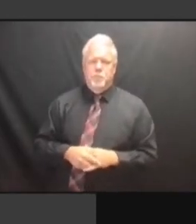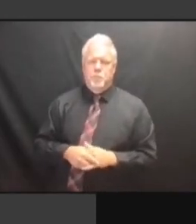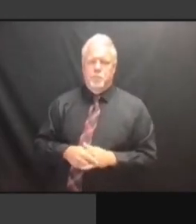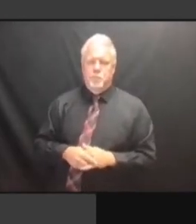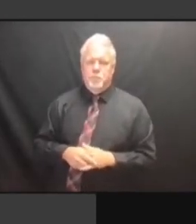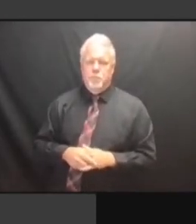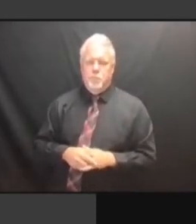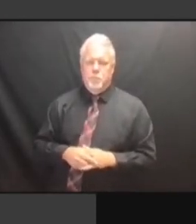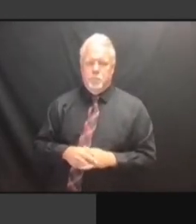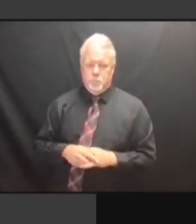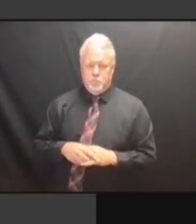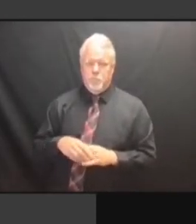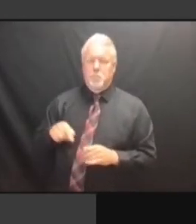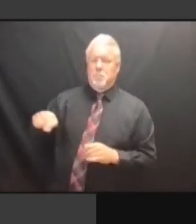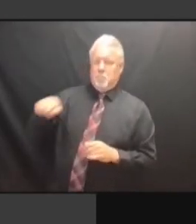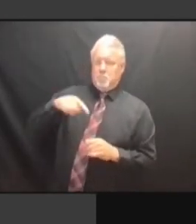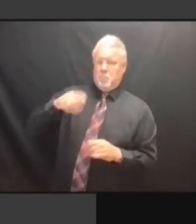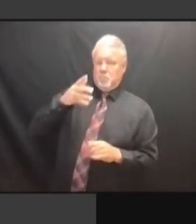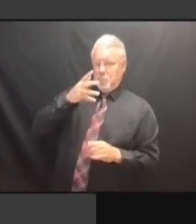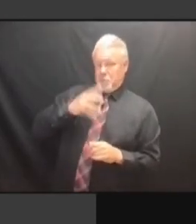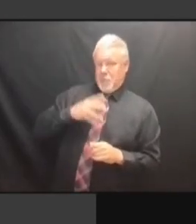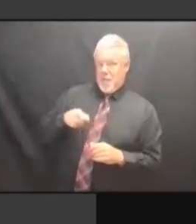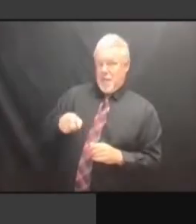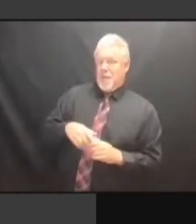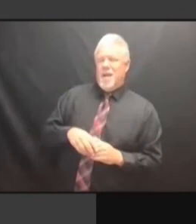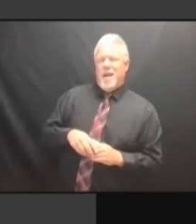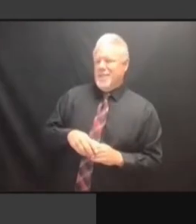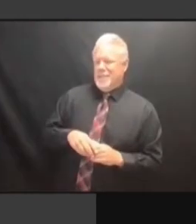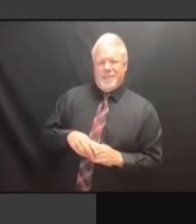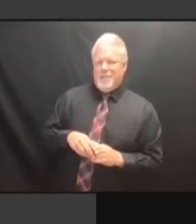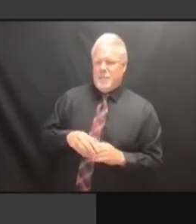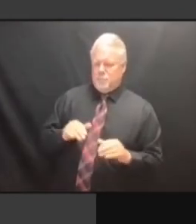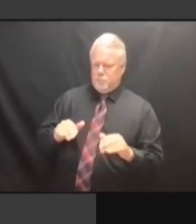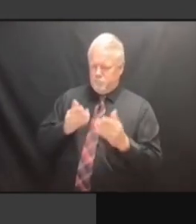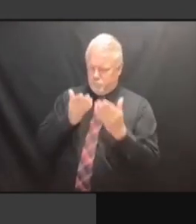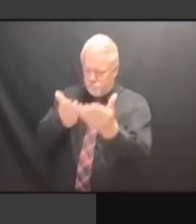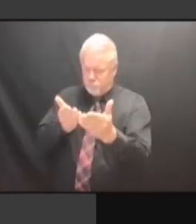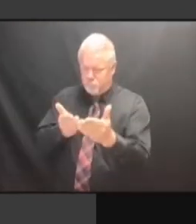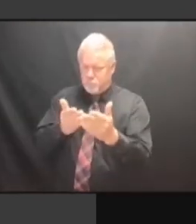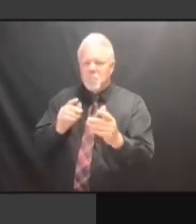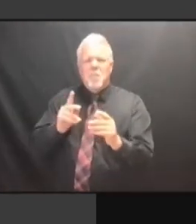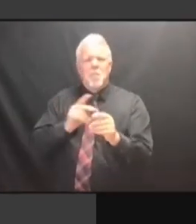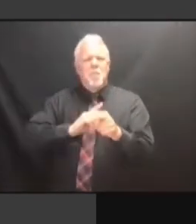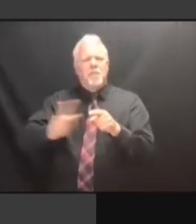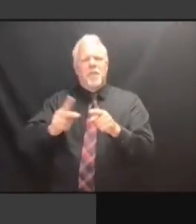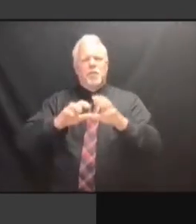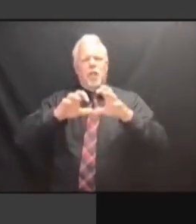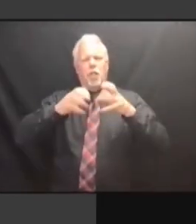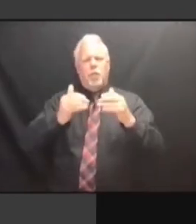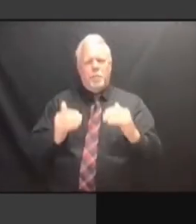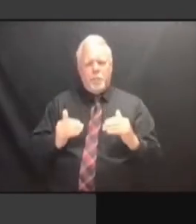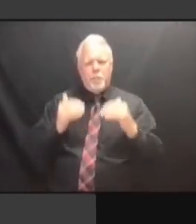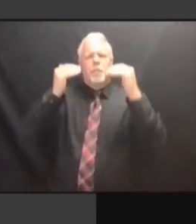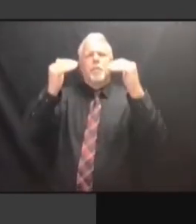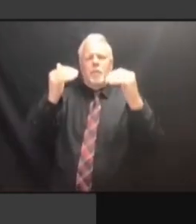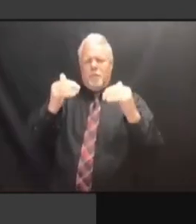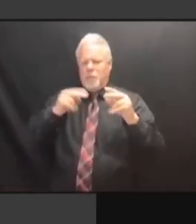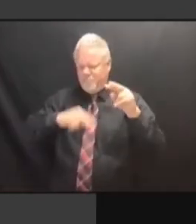EMBARRASSMENT, BECAUSE SOMETIMES THE TRANSLATORS ARE EMBARRASSMENT, BECAUSE SOMETIMES THE TRANSLATORS ARE -- EMBARRASSMENT, BECAUSE SOMETIMES THE TRANSLATORS ARE -- MAKE THE TRANSLATORS ARE -- MAKE THE TRANSLATORS ARE -- MAKE MISTAKES. MISTAKES. MISTAKES. >> MISTAKES. >> WHAT MISTAKES. >> WHAT LANGUAGES MISTAKES. >> WHAT LANGUAGES DO MISTAKES. >> WHAT LANGUAGES DO WE WHAT LANGUAGES DO WE WHAT LANGUAGES DO WE TRANSLATE WHAT LANGUAGES DO WE TRANSLATE INTO? TRANSLATE INTO? TRANSLATE INTO? >>